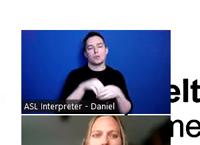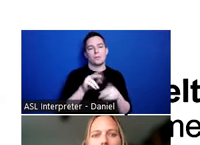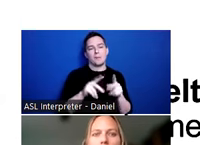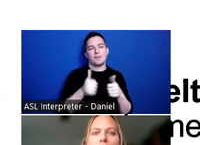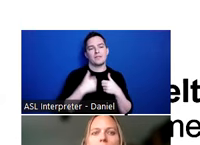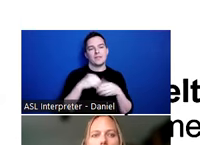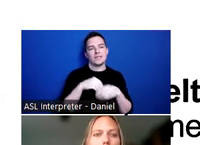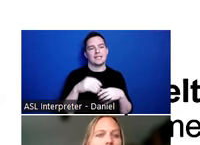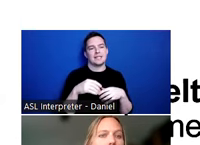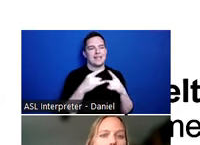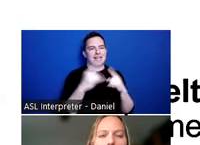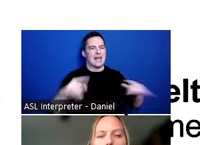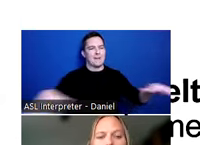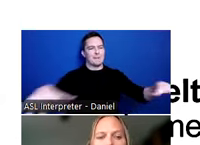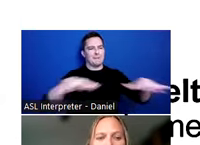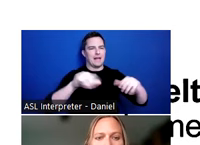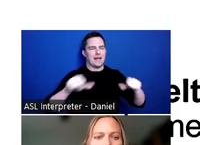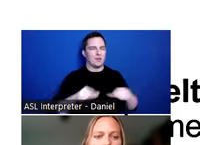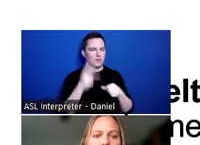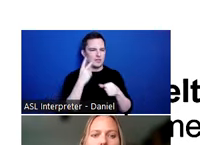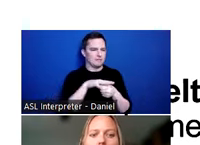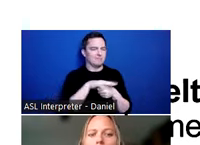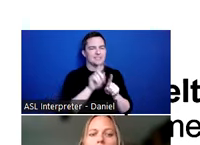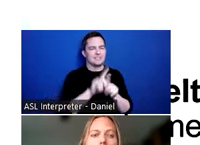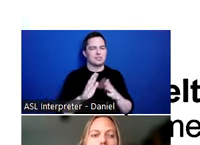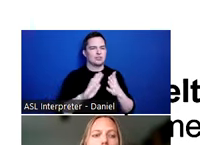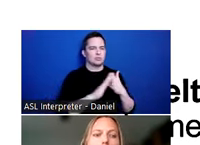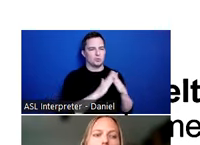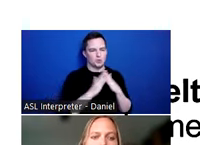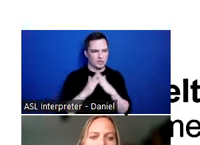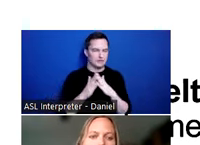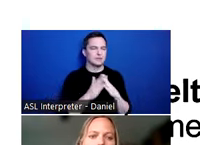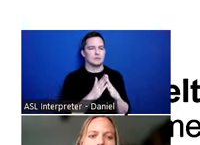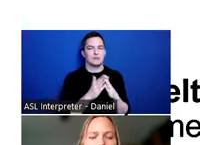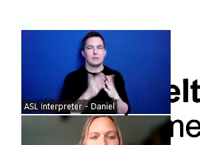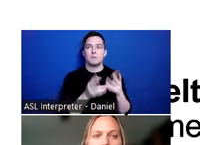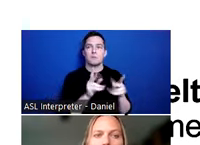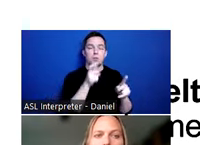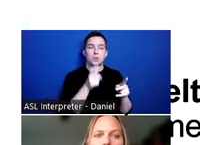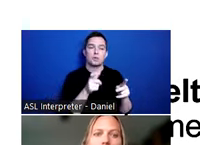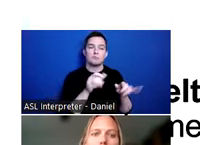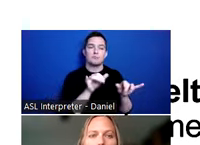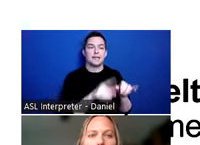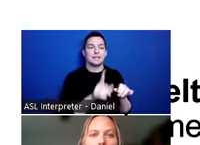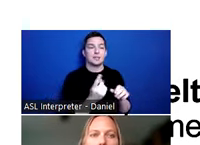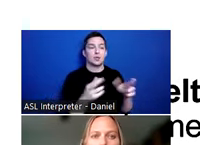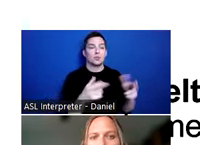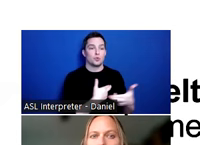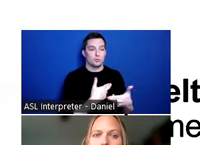which we’re seeing are a lot more visible now across different communities. And people who might be staying in single room occupancies or hotels or motels,